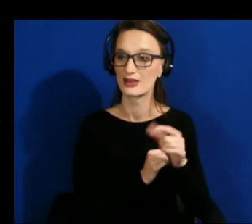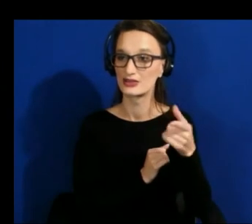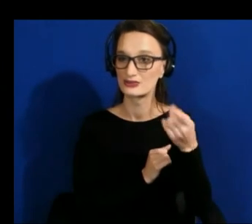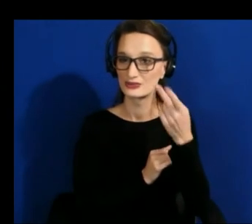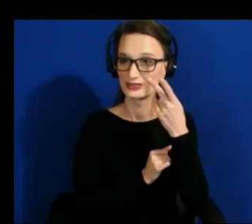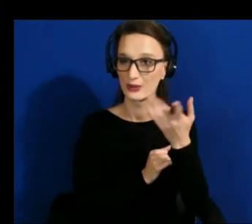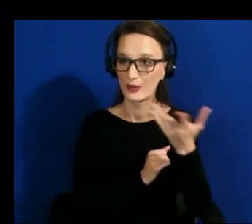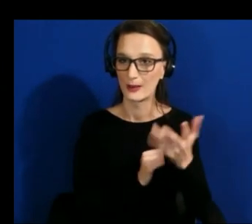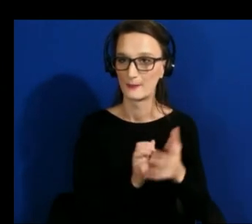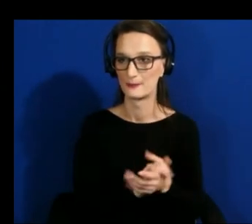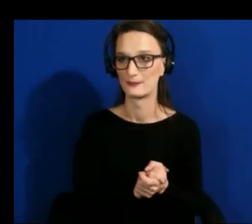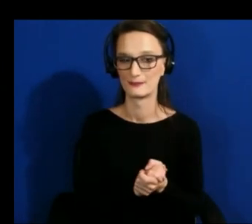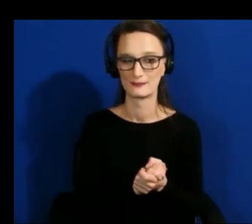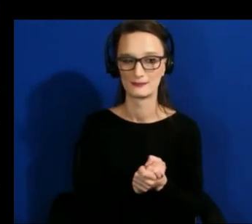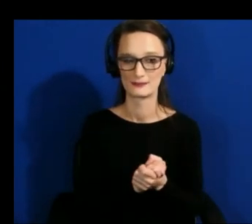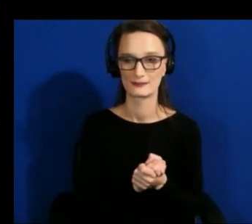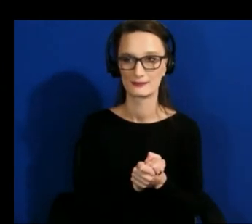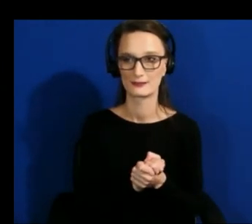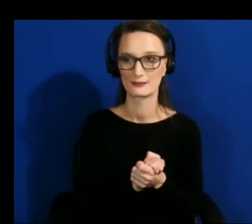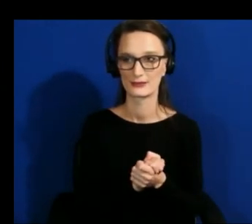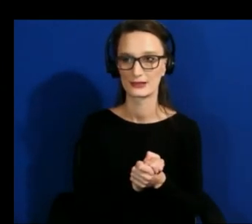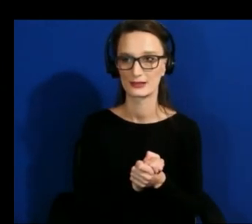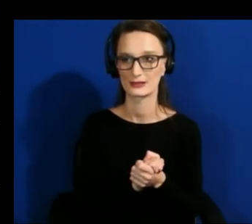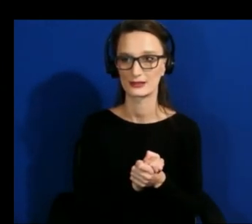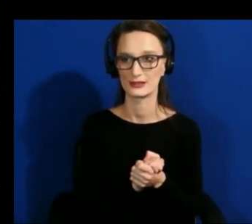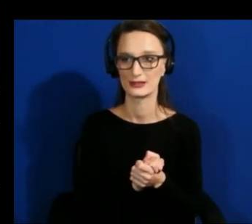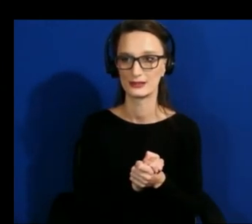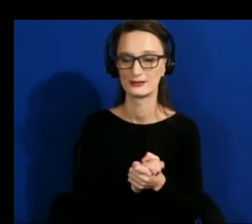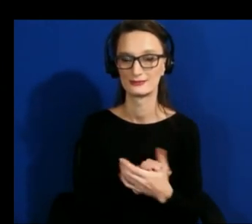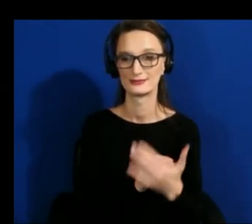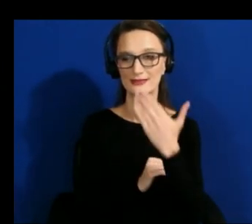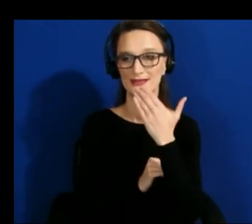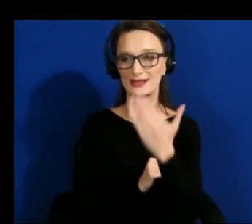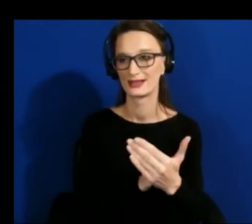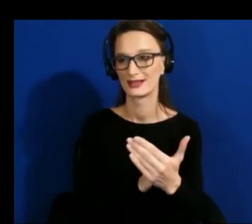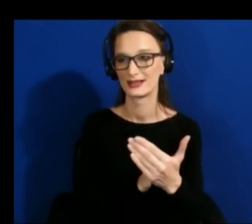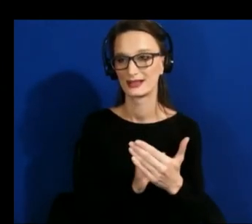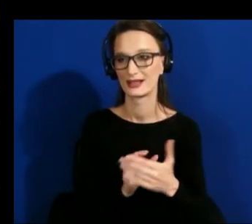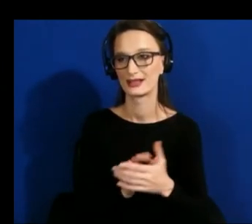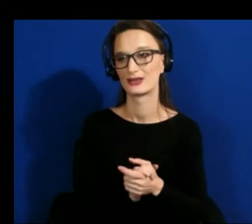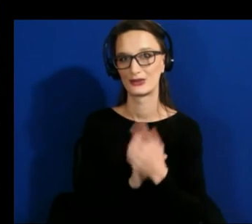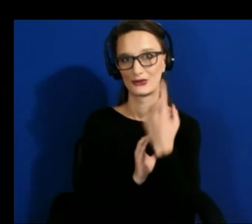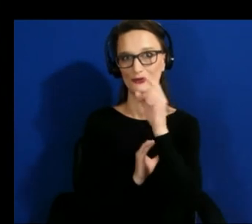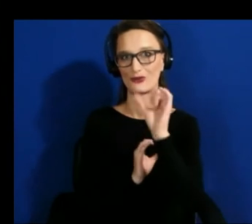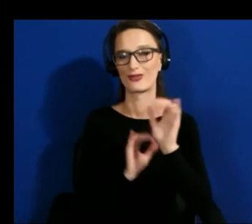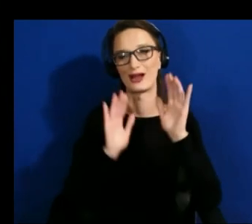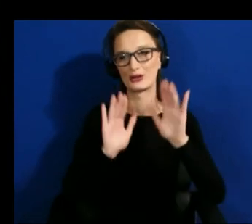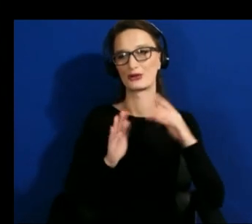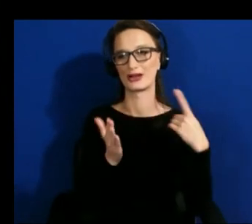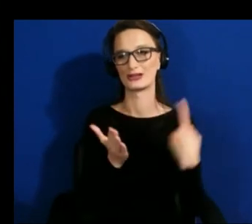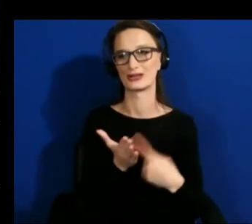thank you shiri martez kyle and amy um for that great talk uh as a reminder you can post questions